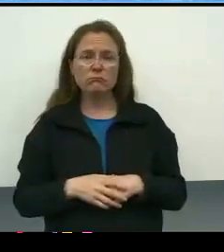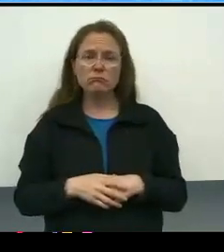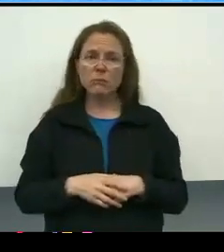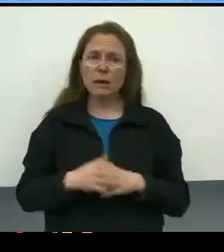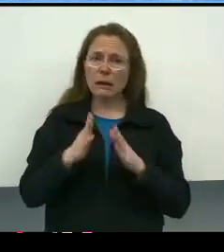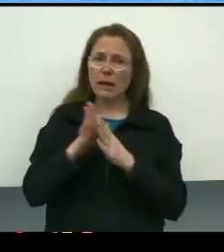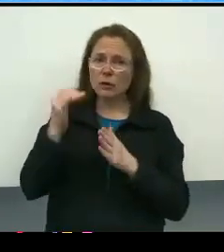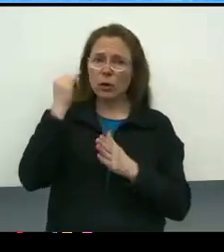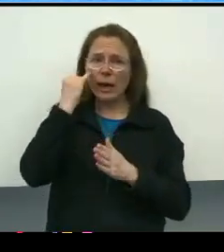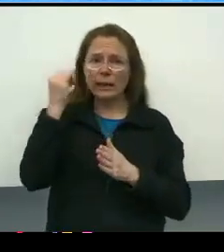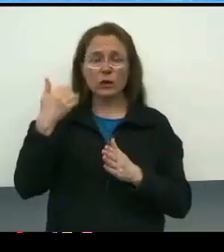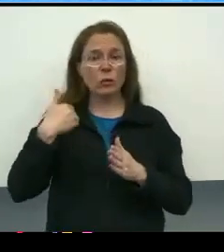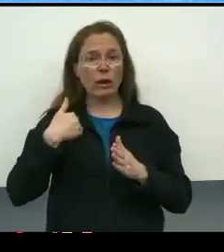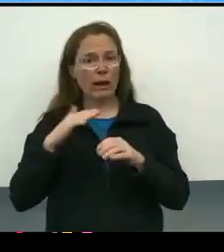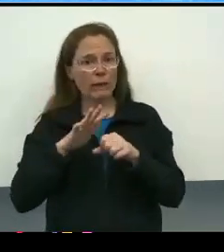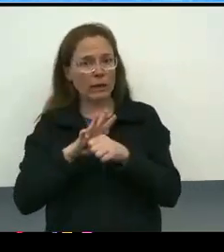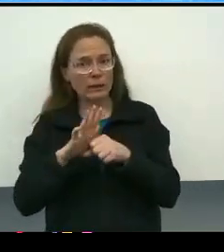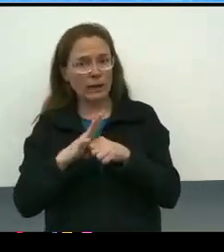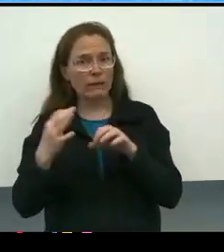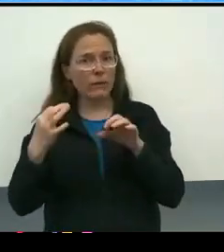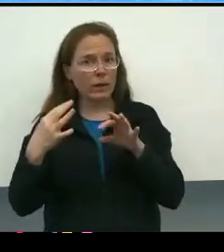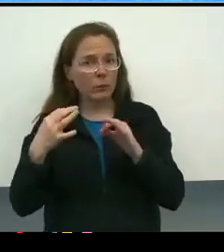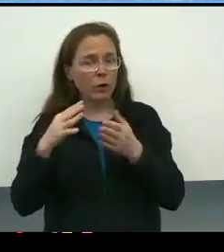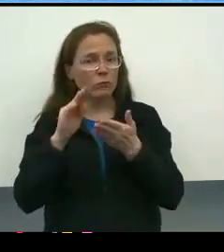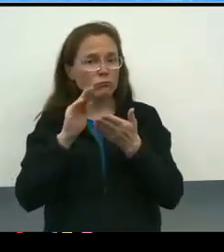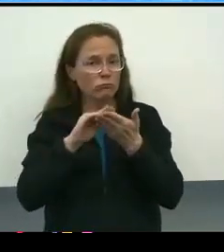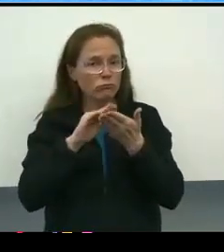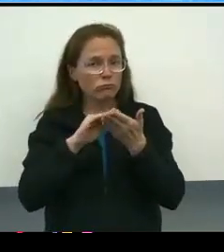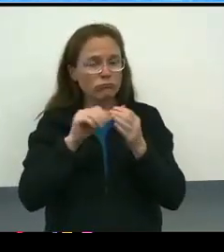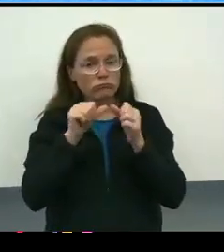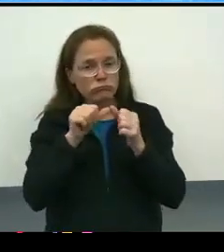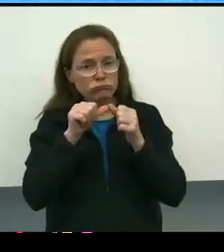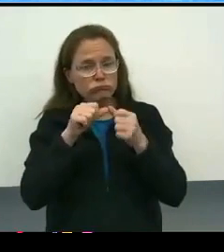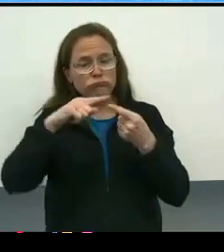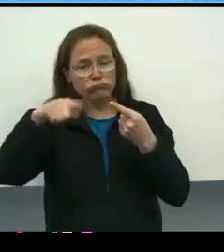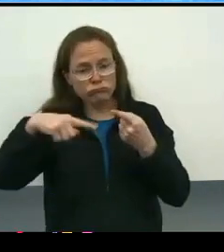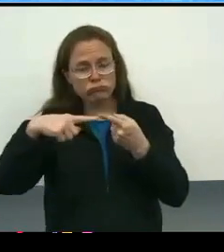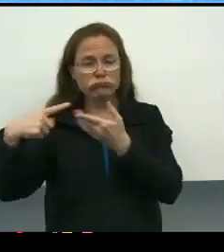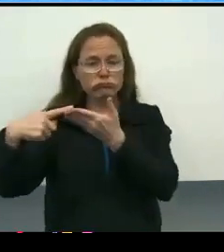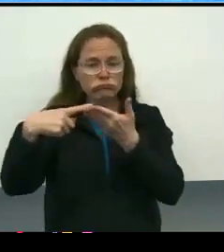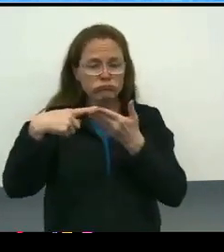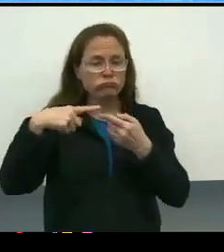at the start of the plan and we have iteration and exchange that allows for more feedback.